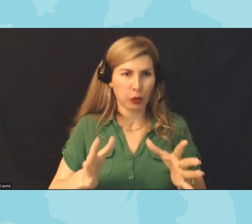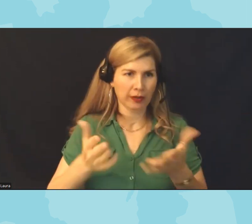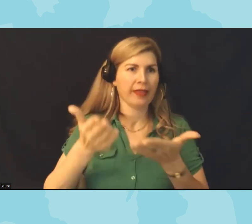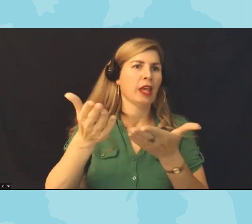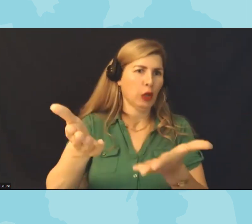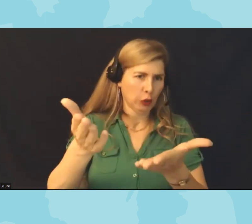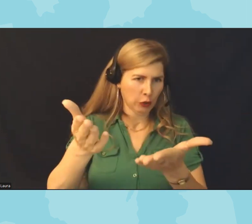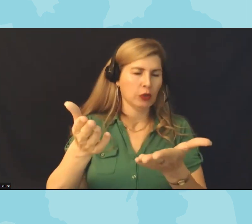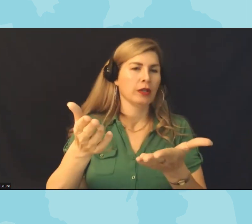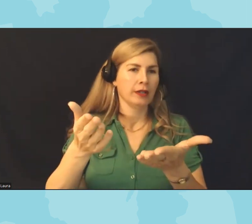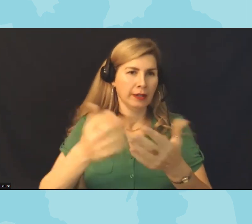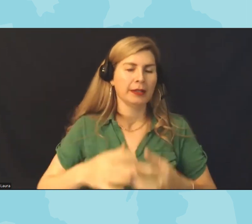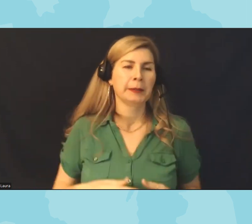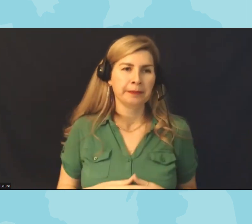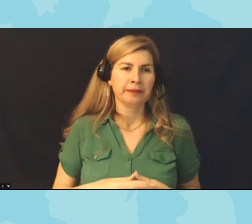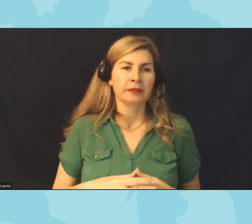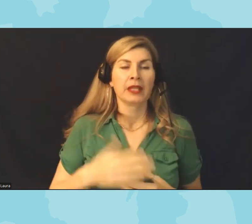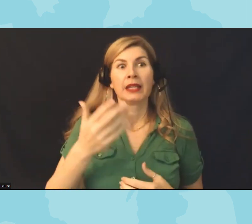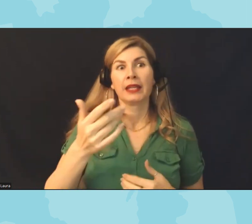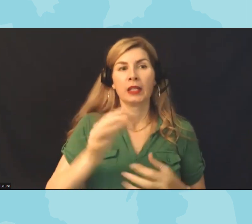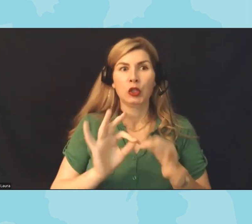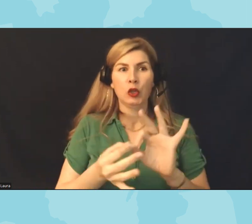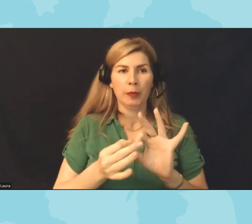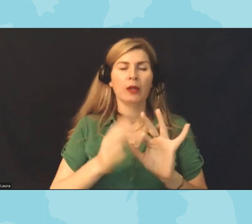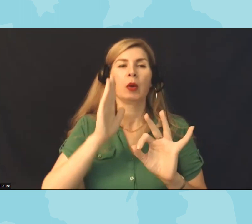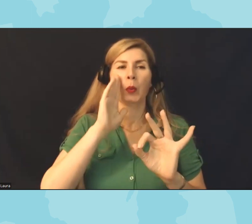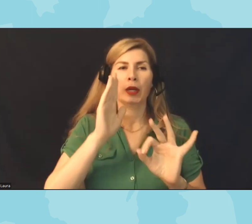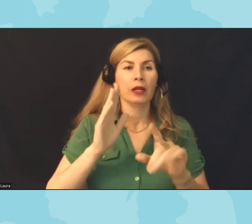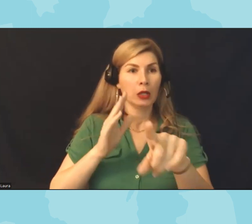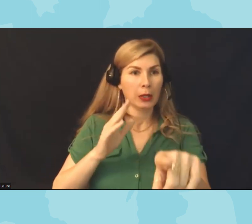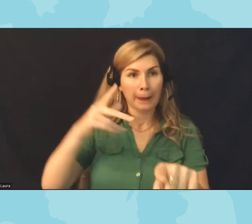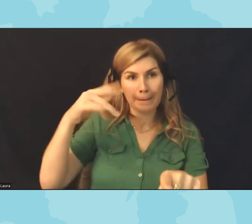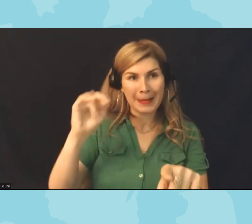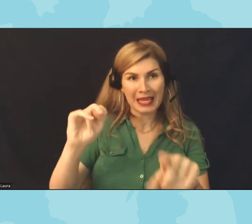today's event uh The Interpreter Zoom screen will be pinned if you're having any technical issues